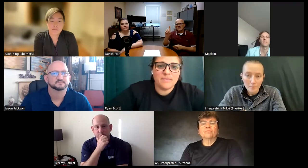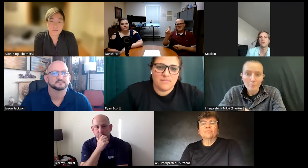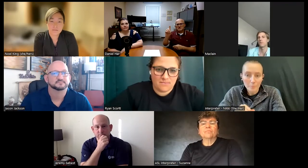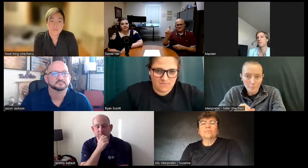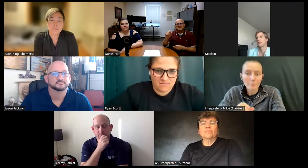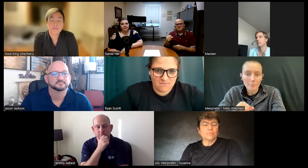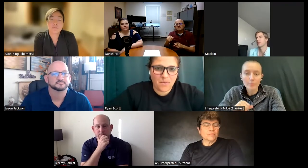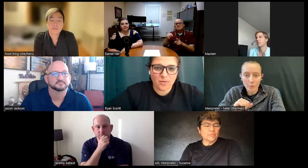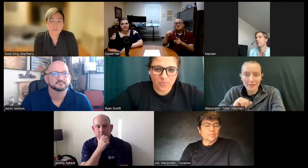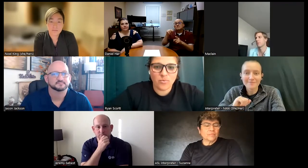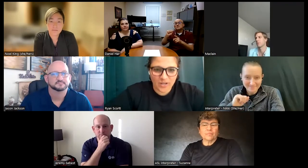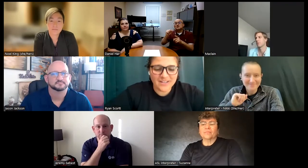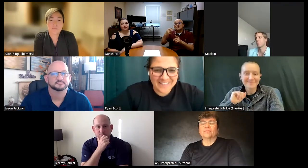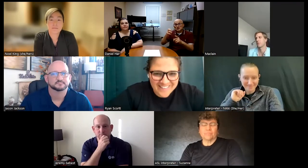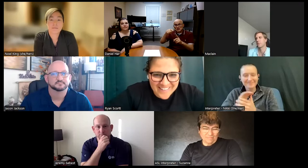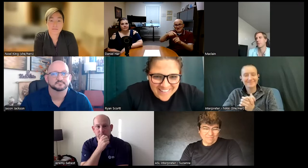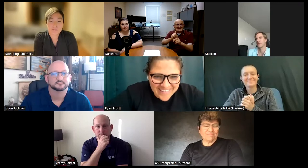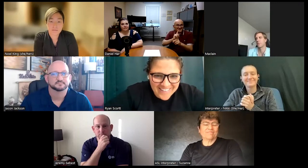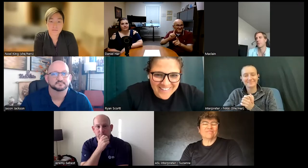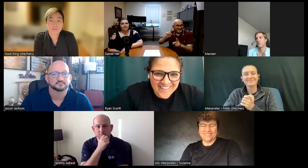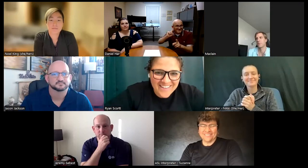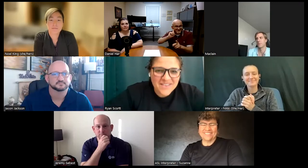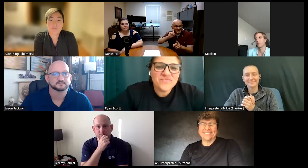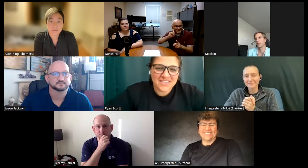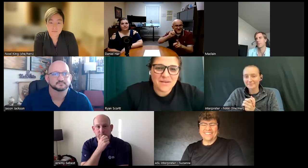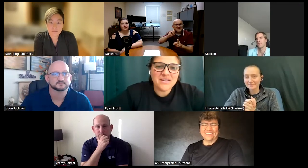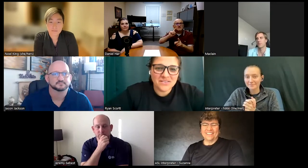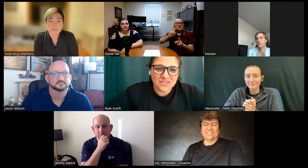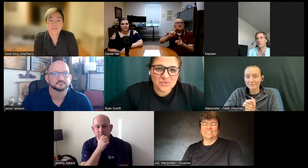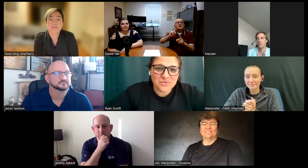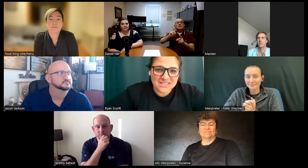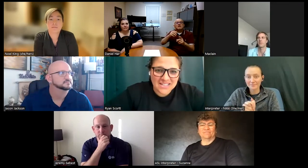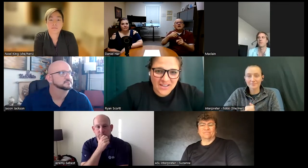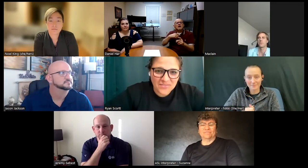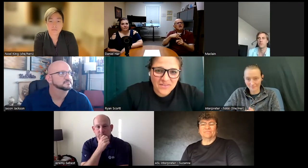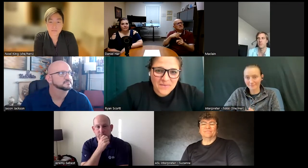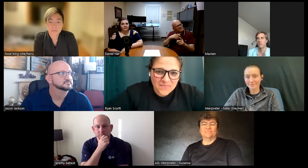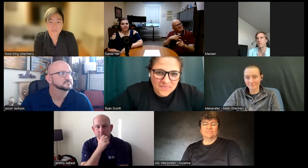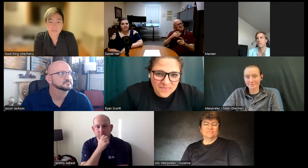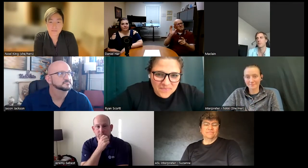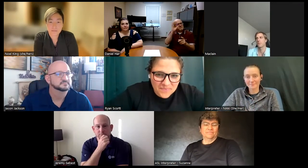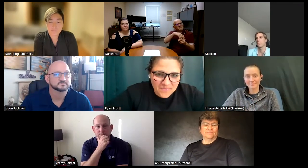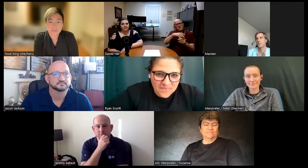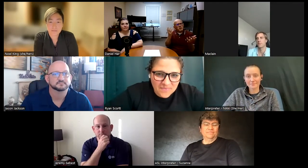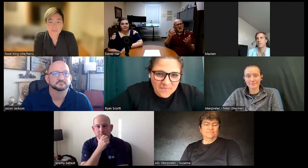Barbara Barbara Boyd that individual was deaf